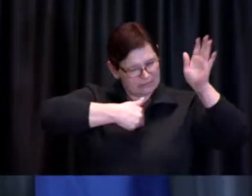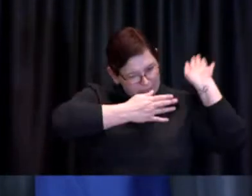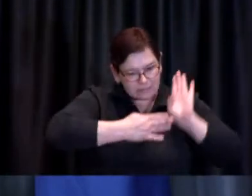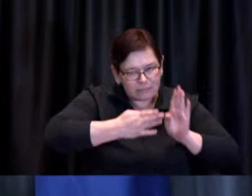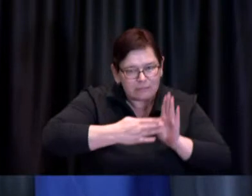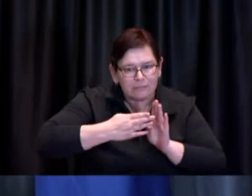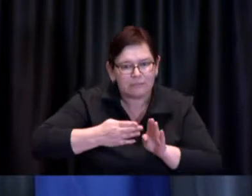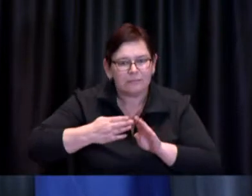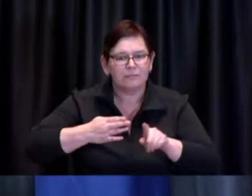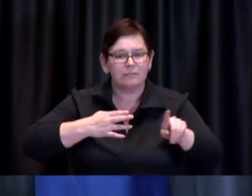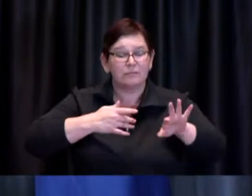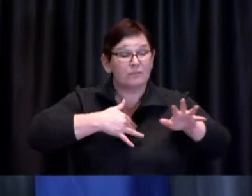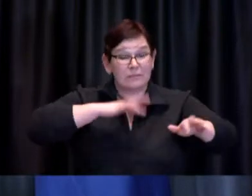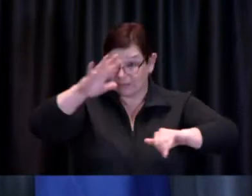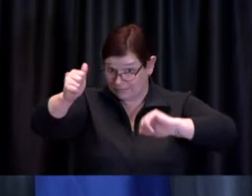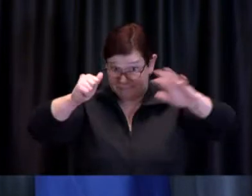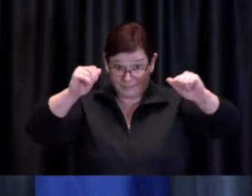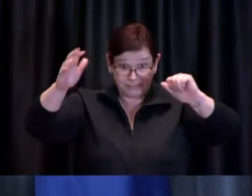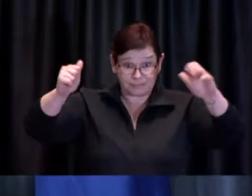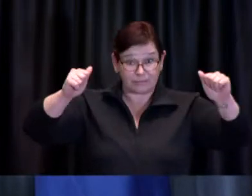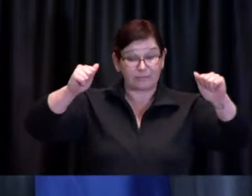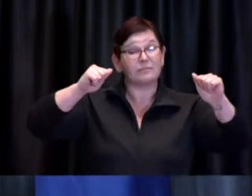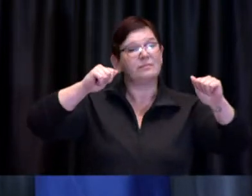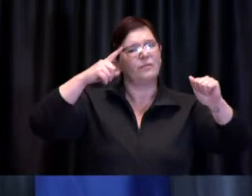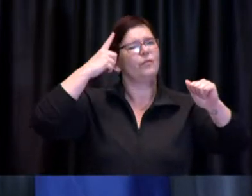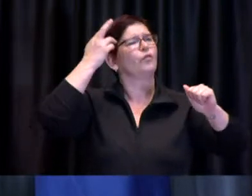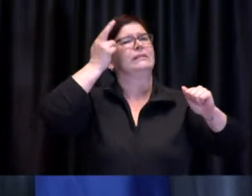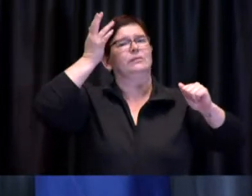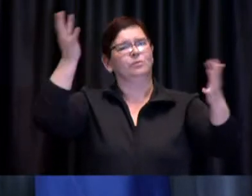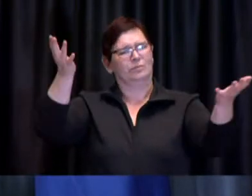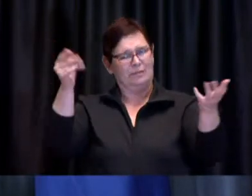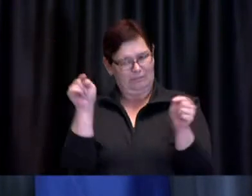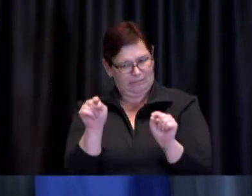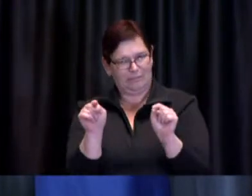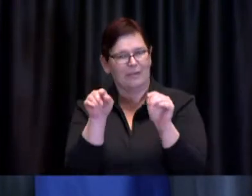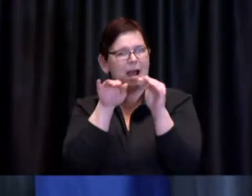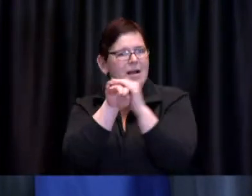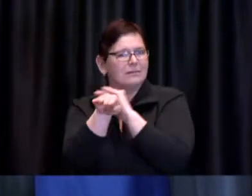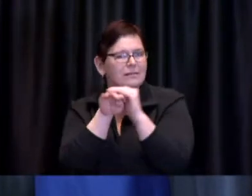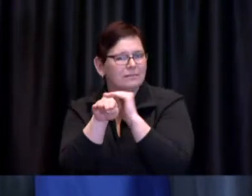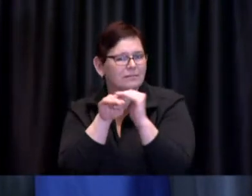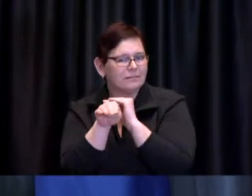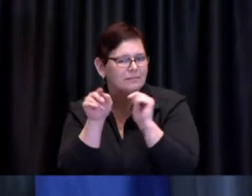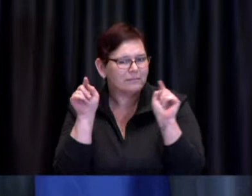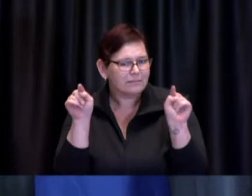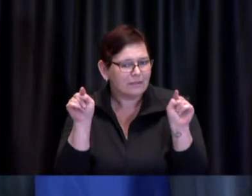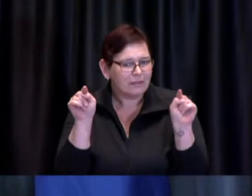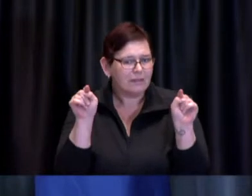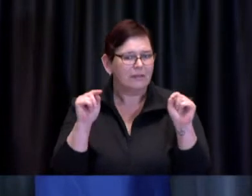as possible uh of course um you know open to considering what other opportunities that there